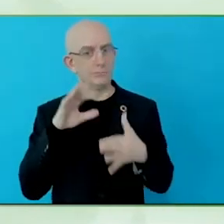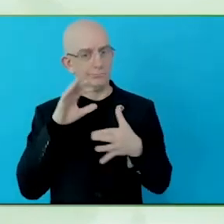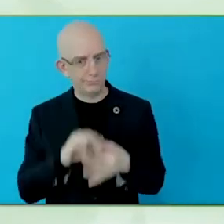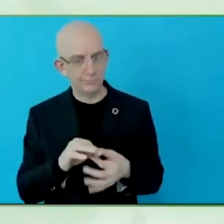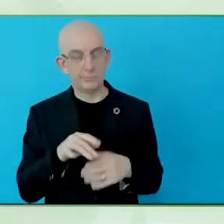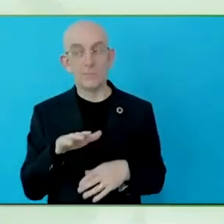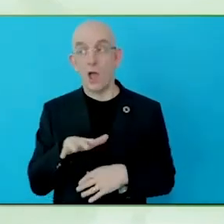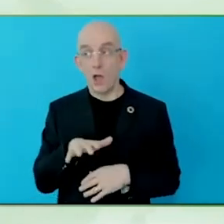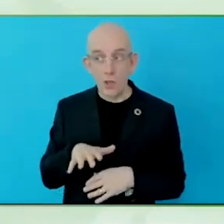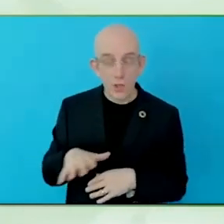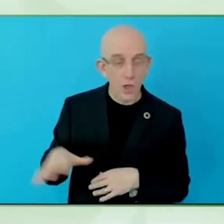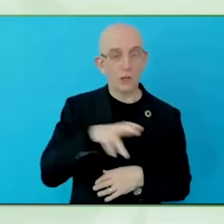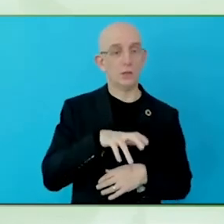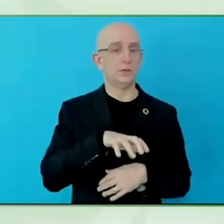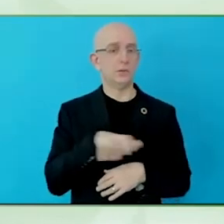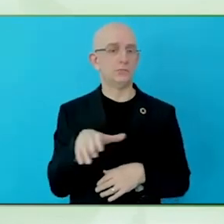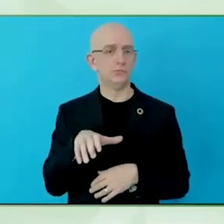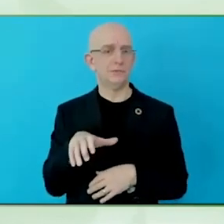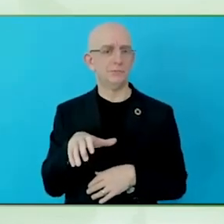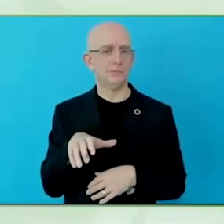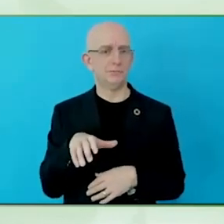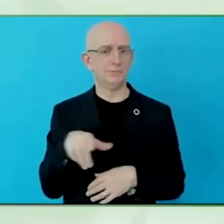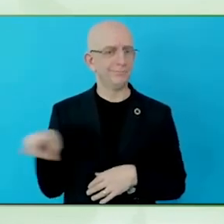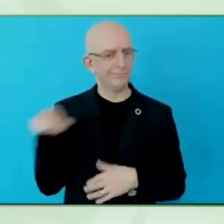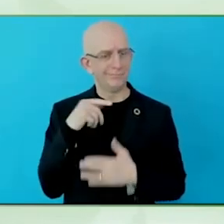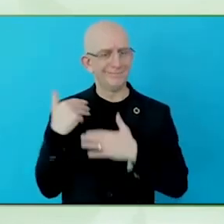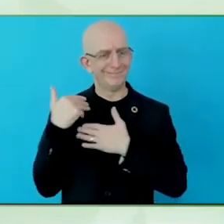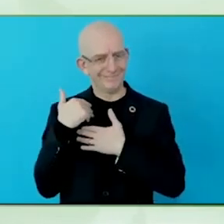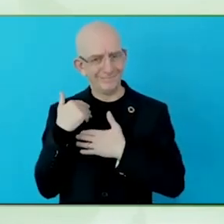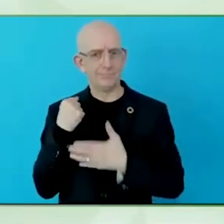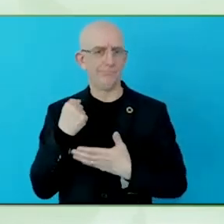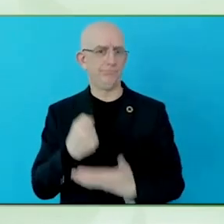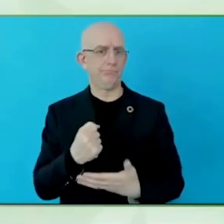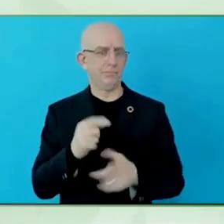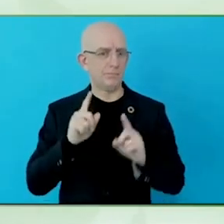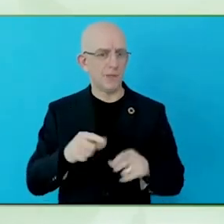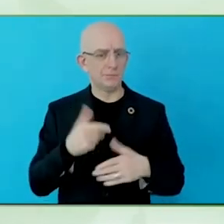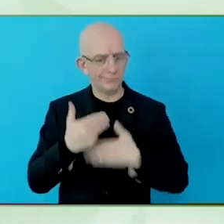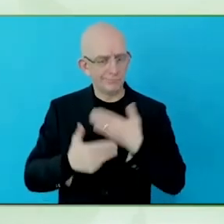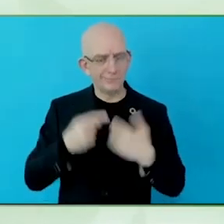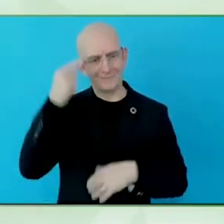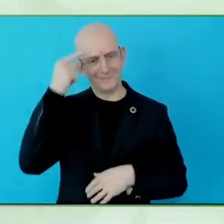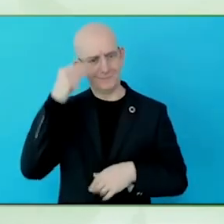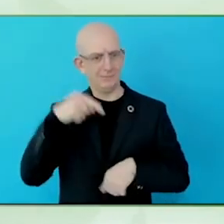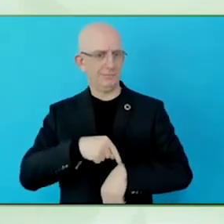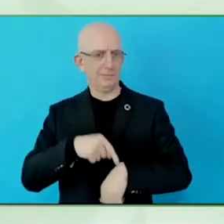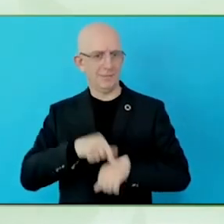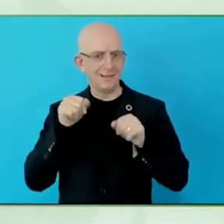essential to be able to develop yourselves for just like education.